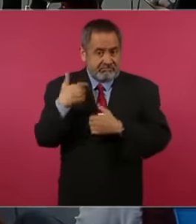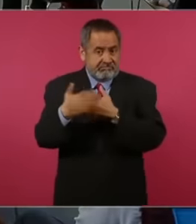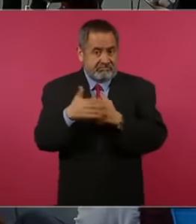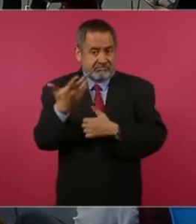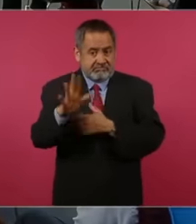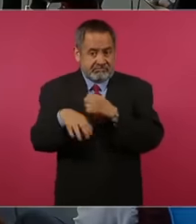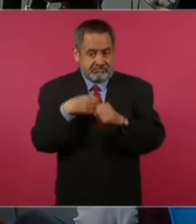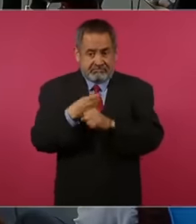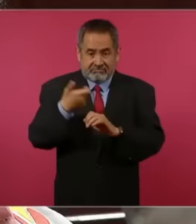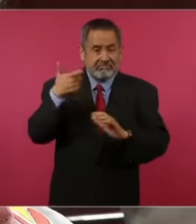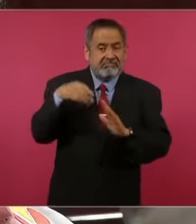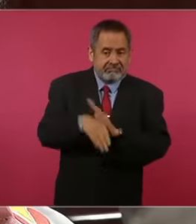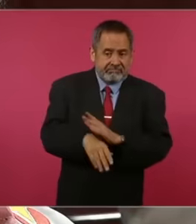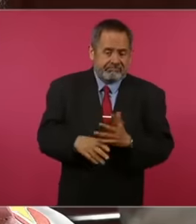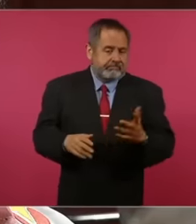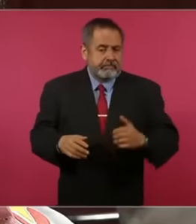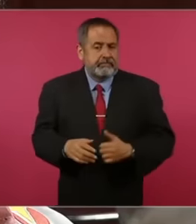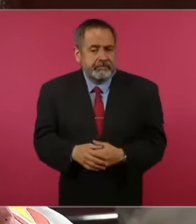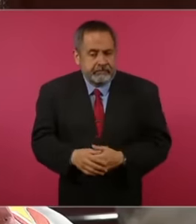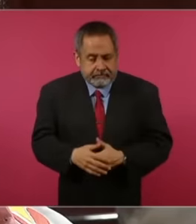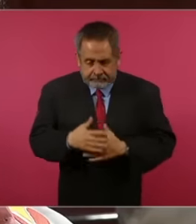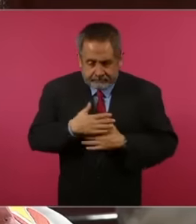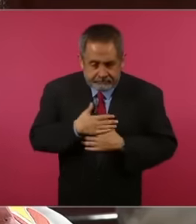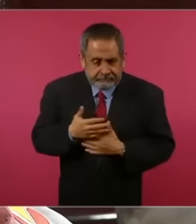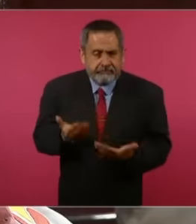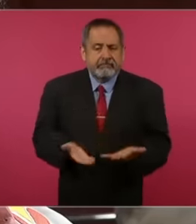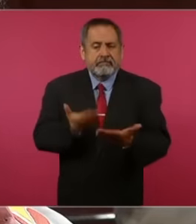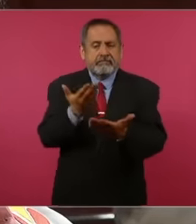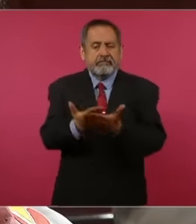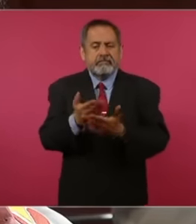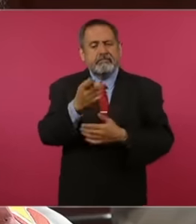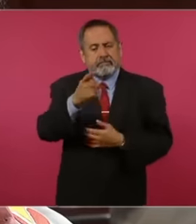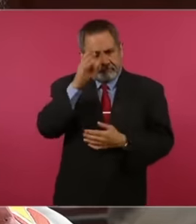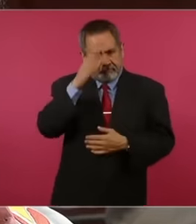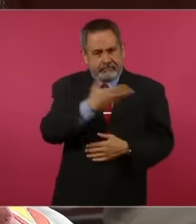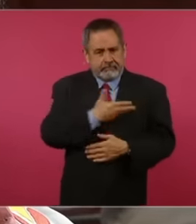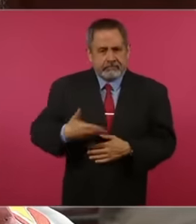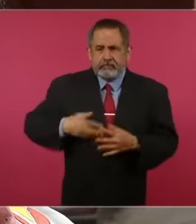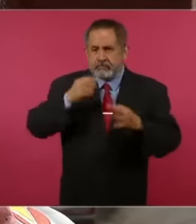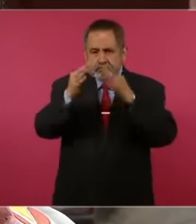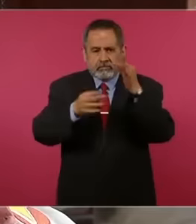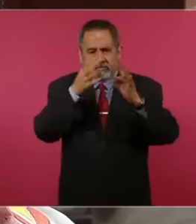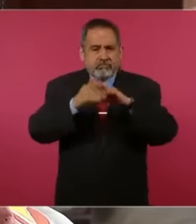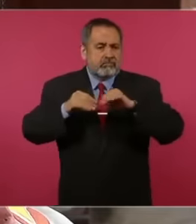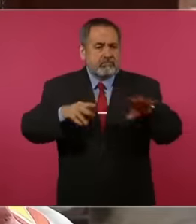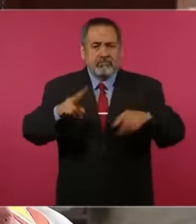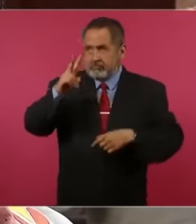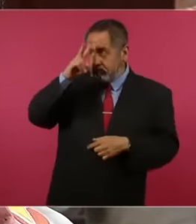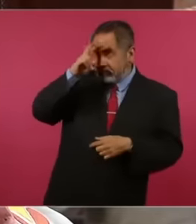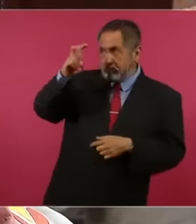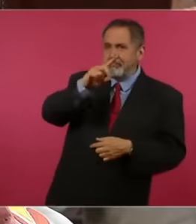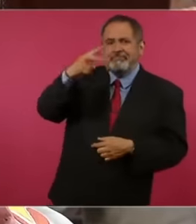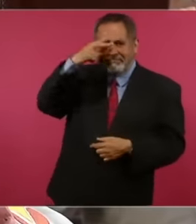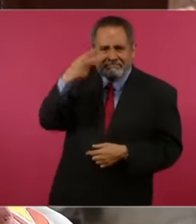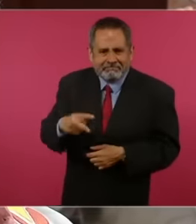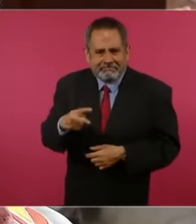eh well my my my proposal is Mr. President to promote the Mexican dream so that the countrymen